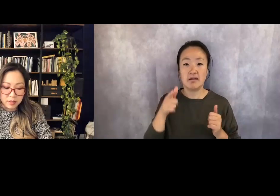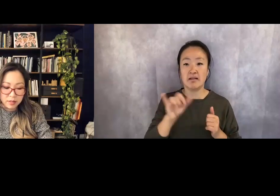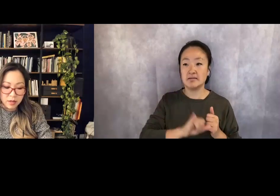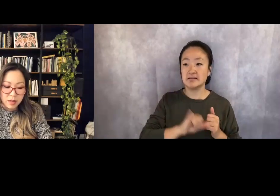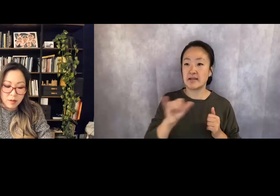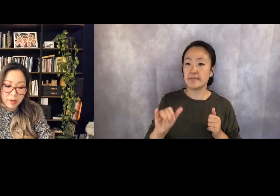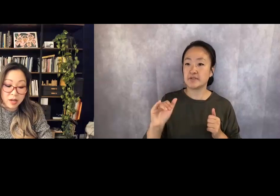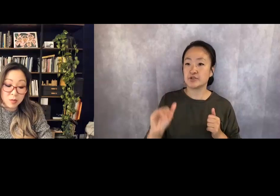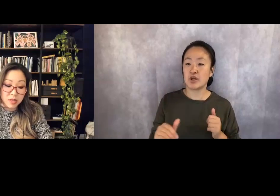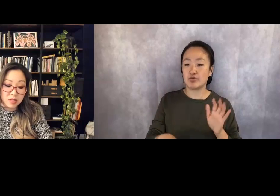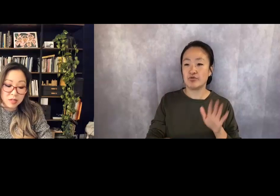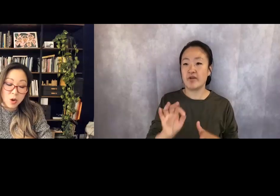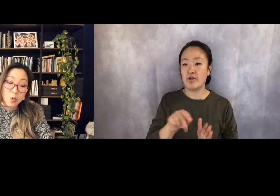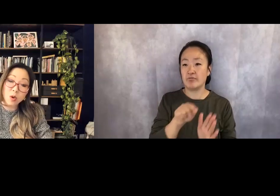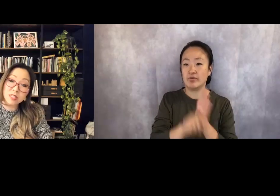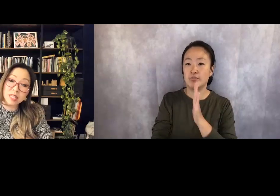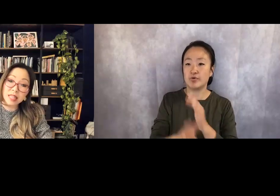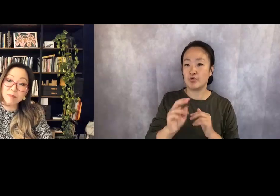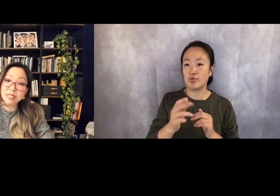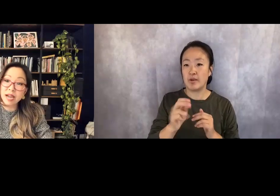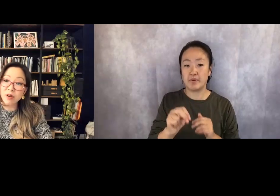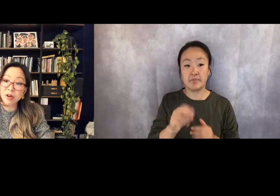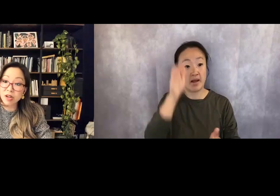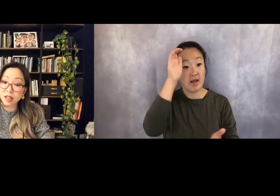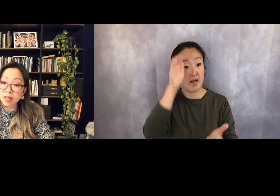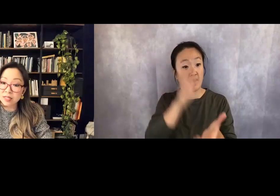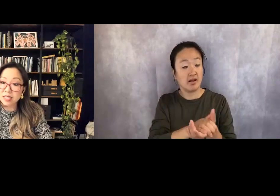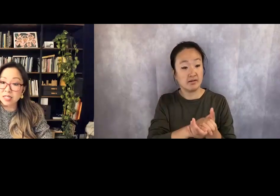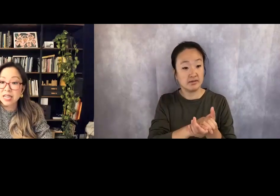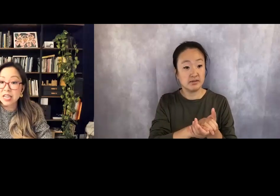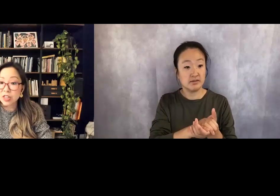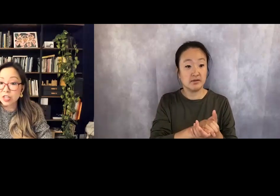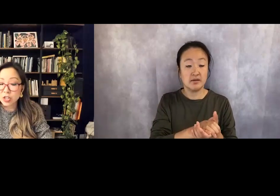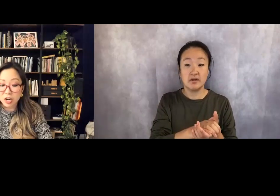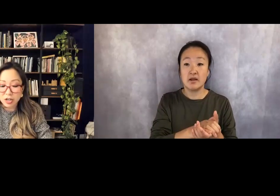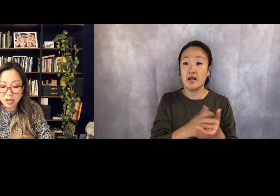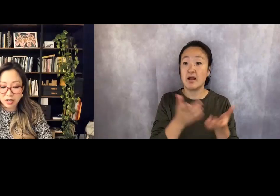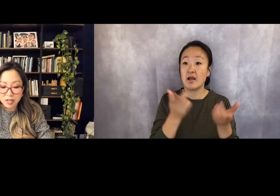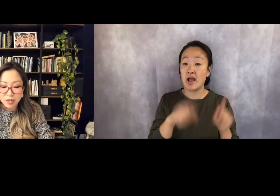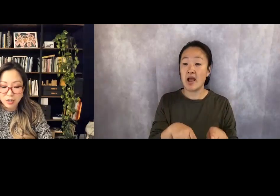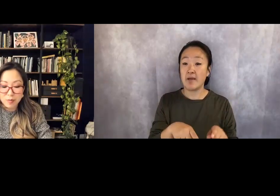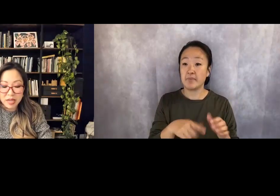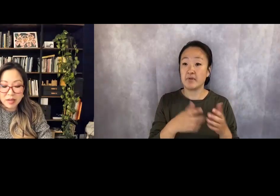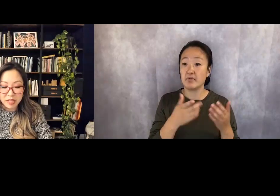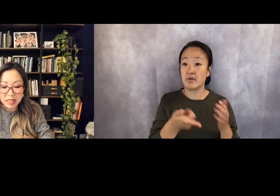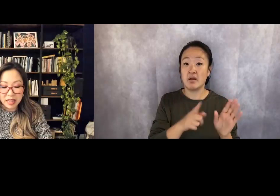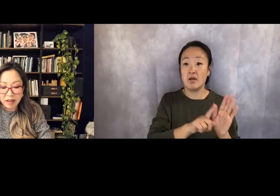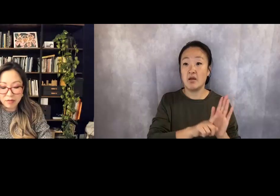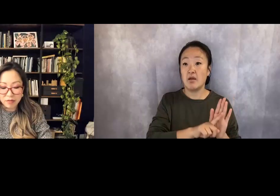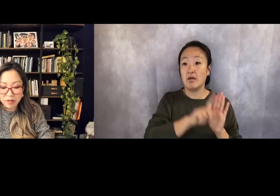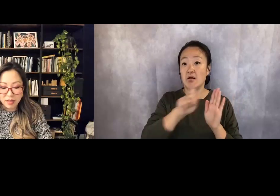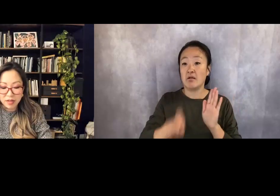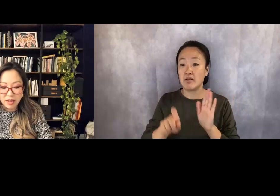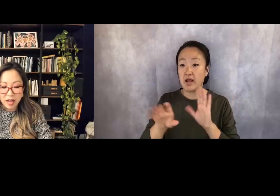My husband once leapt out of a closet in the dark to make me laugh.